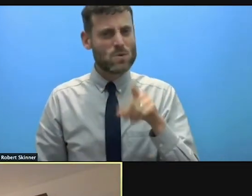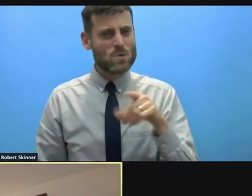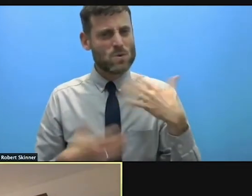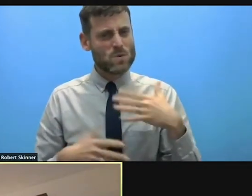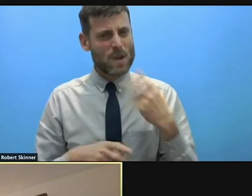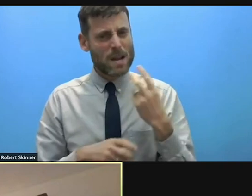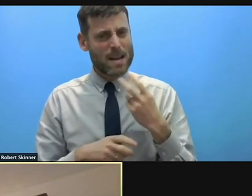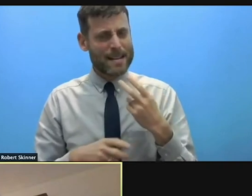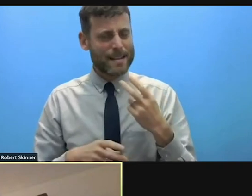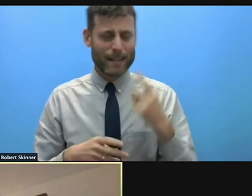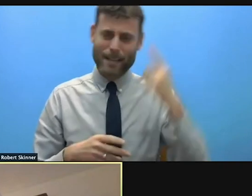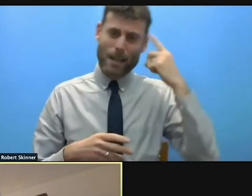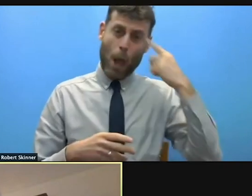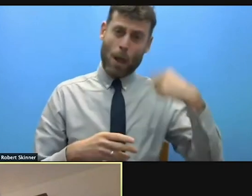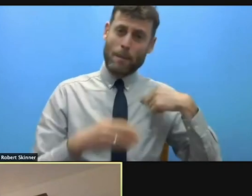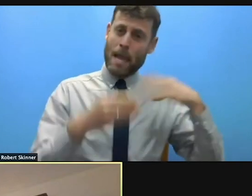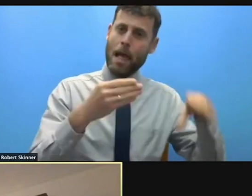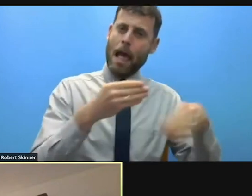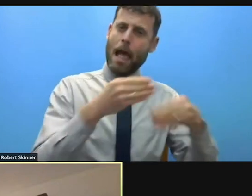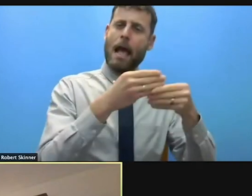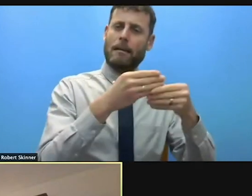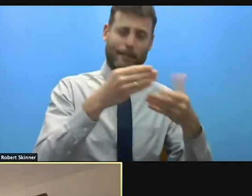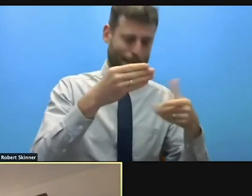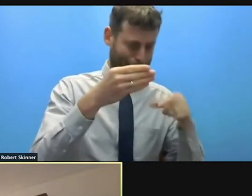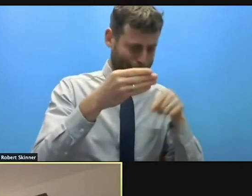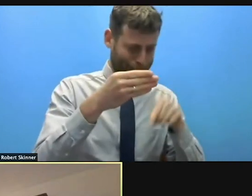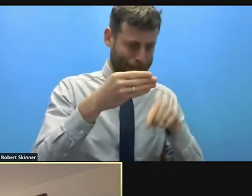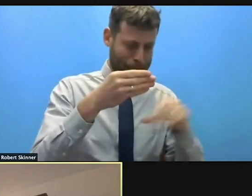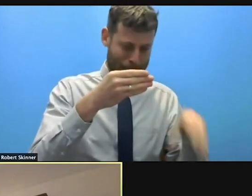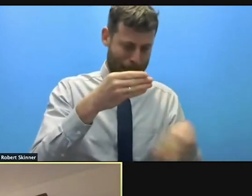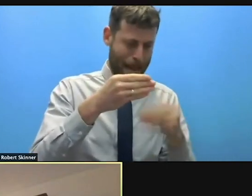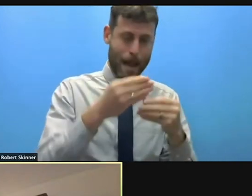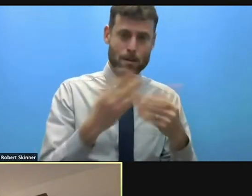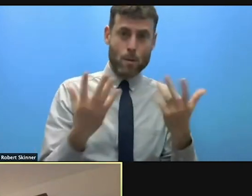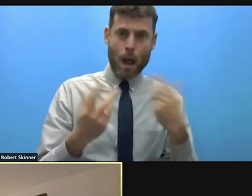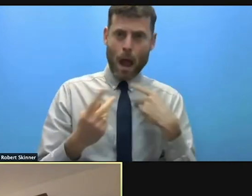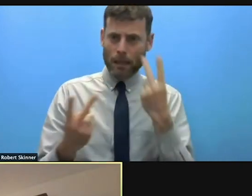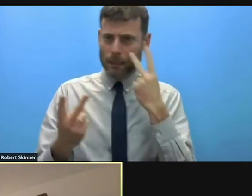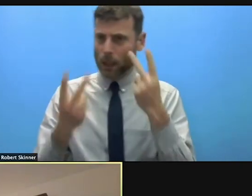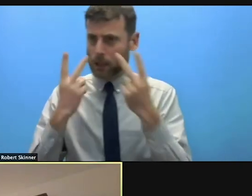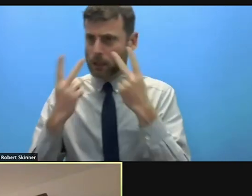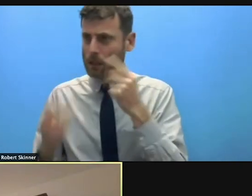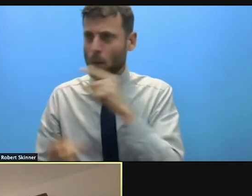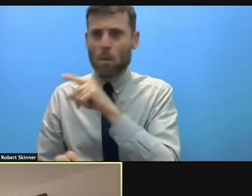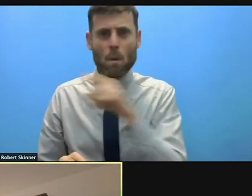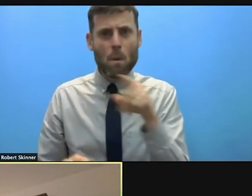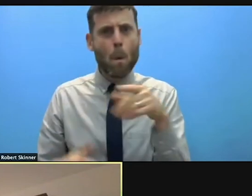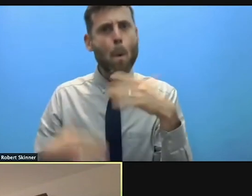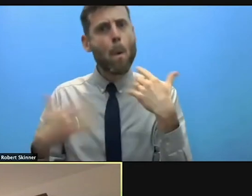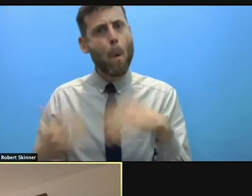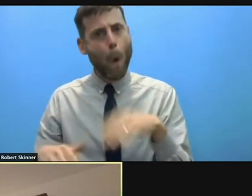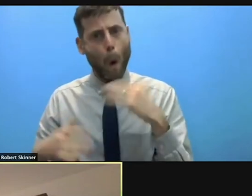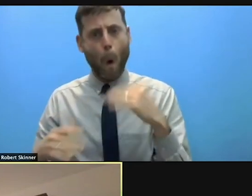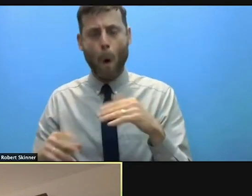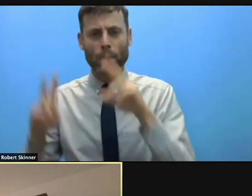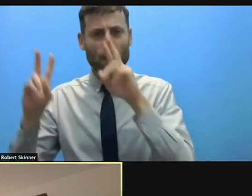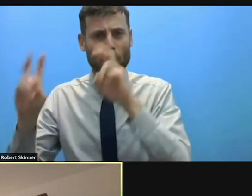heard a lot of important things that really need to be said. Indeed we have tried to shed light on